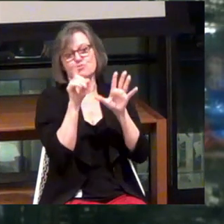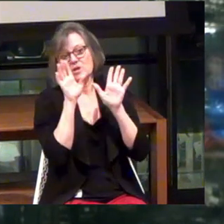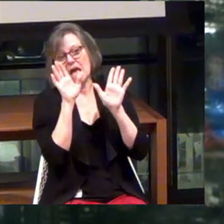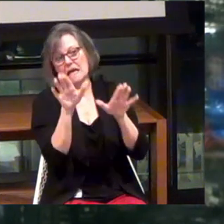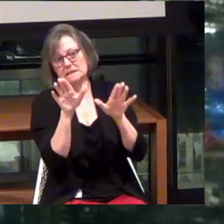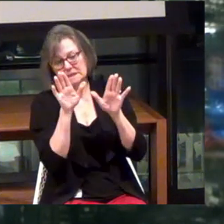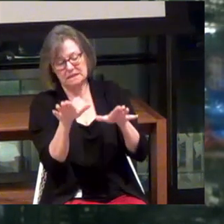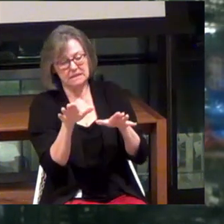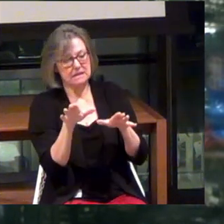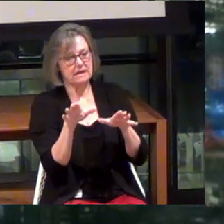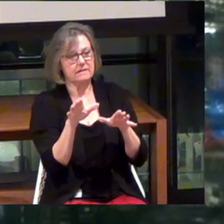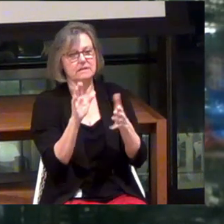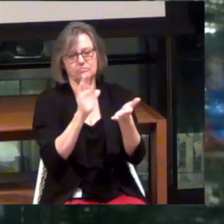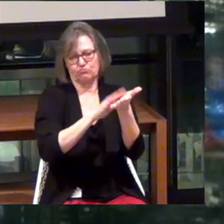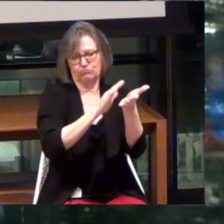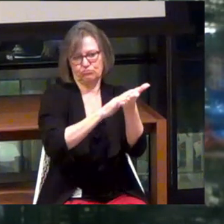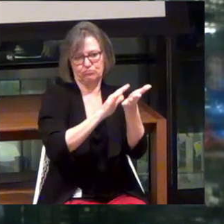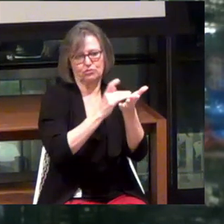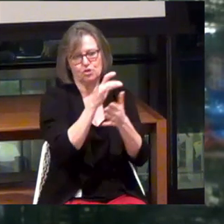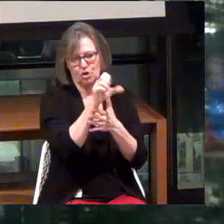And I give Charles the credit for that.